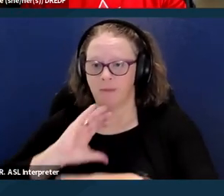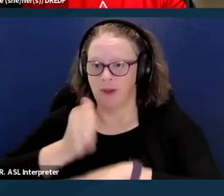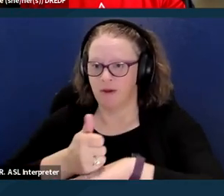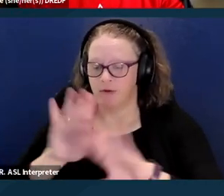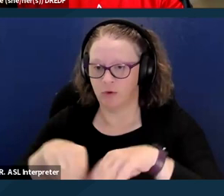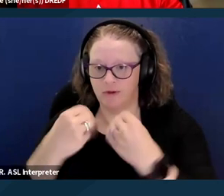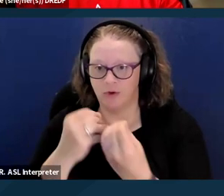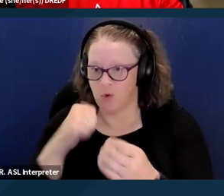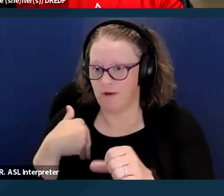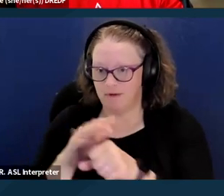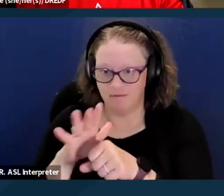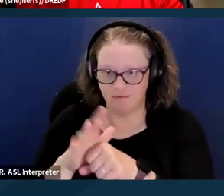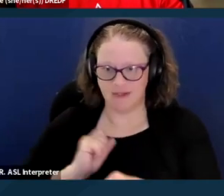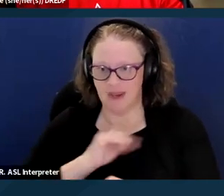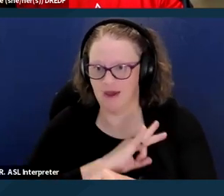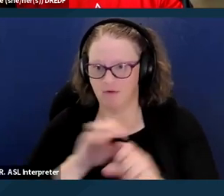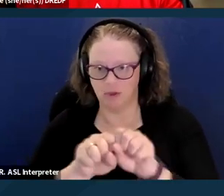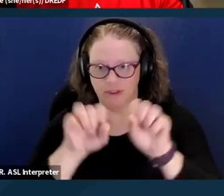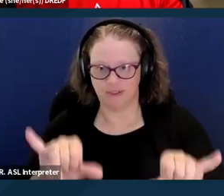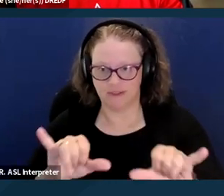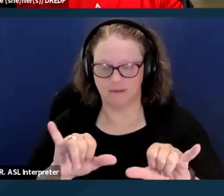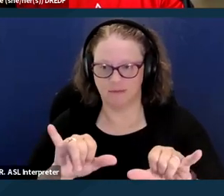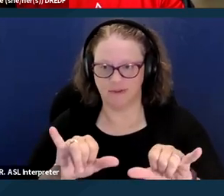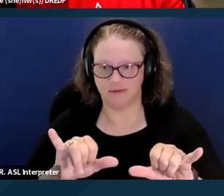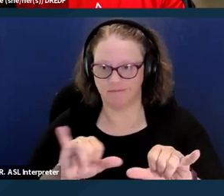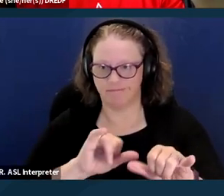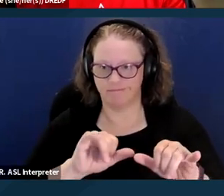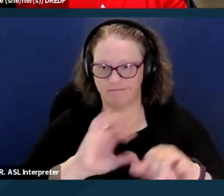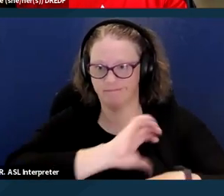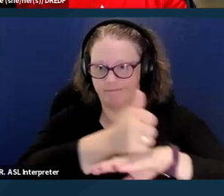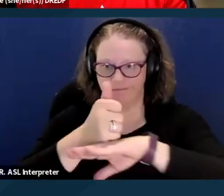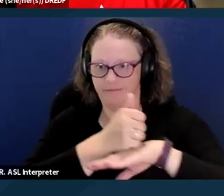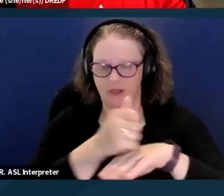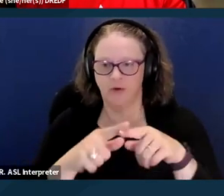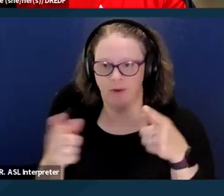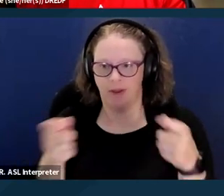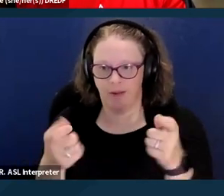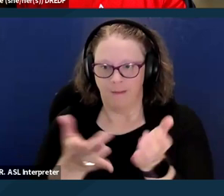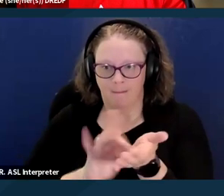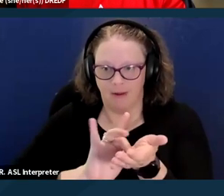to handle medical billing, and being wary of working so closely